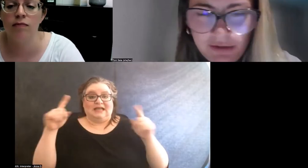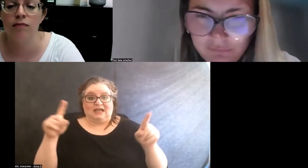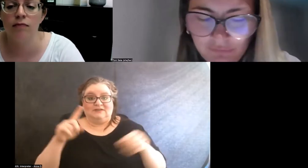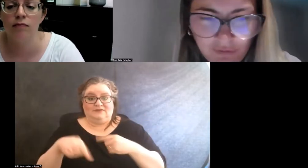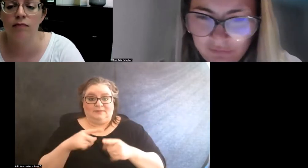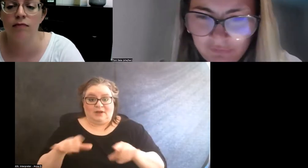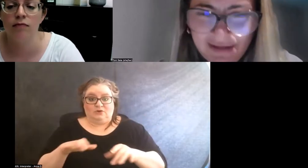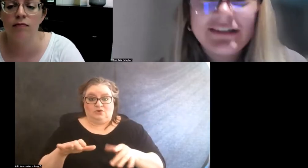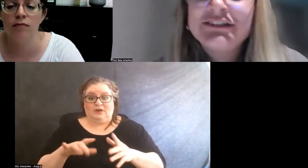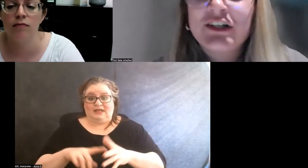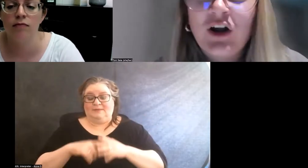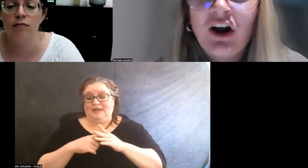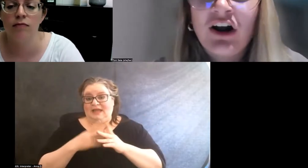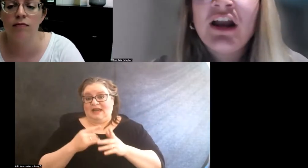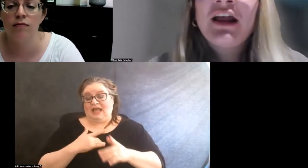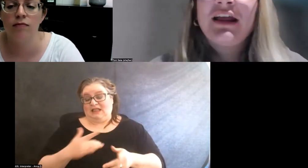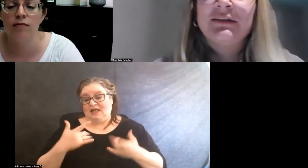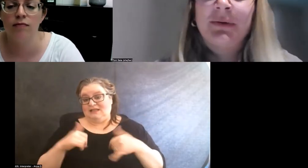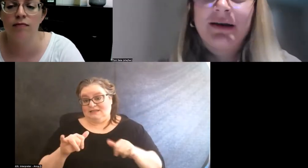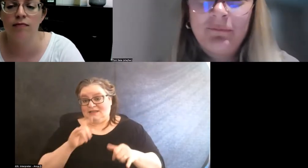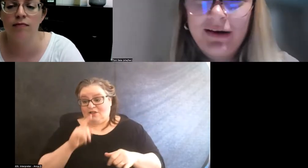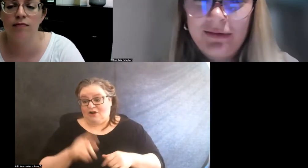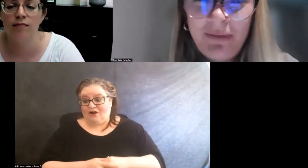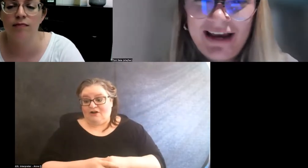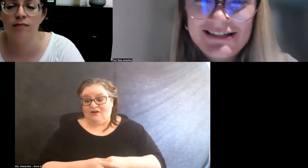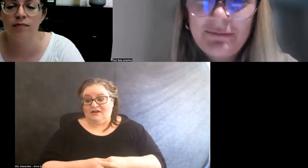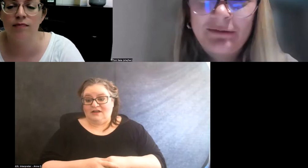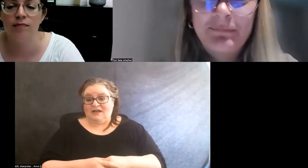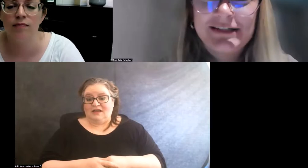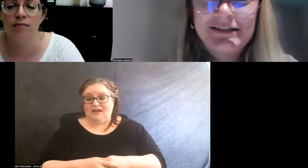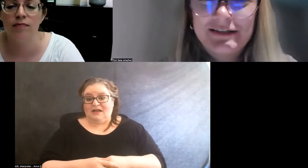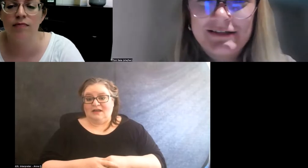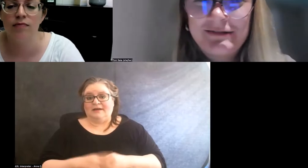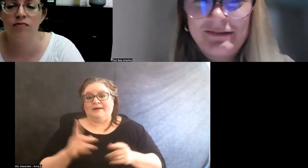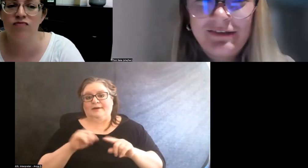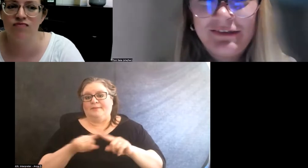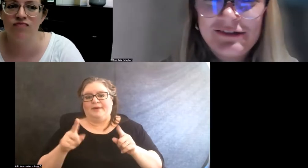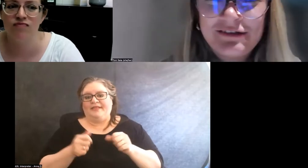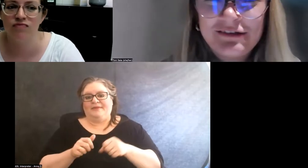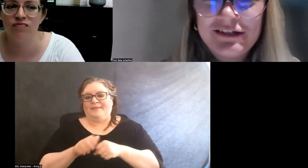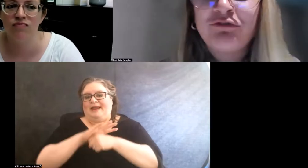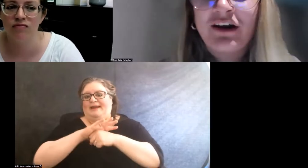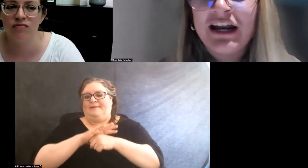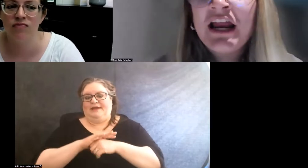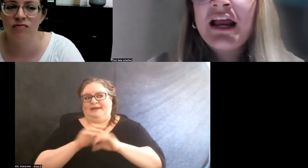and likely still are, but pandemic makes this different,